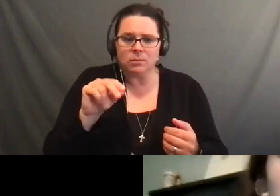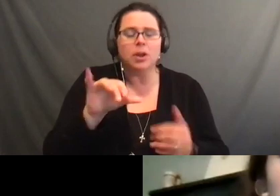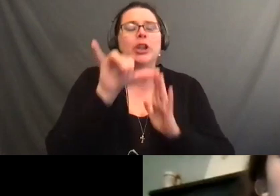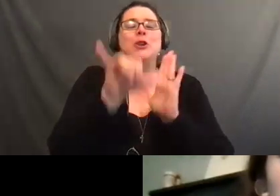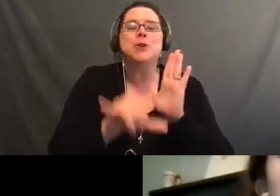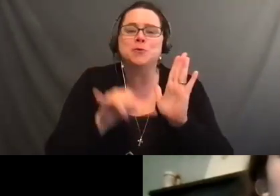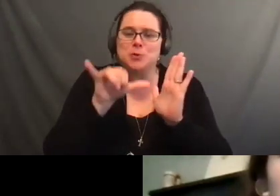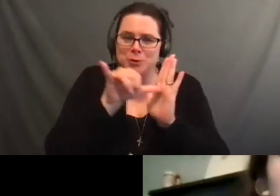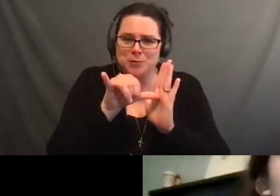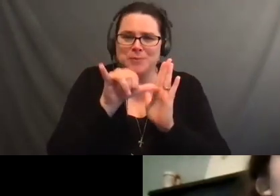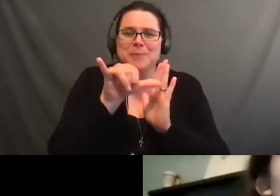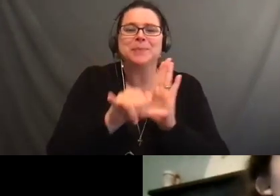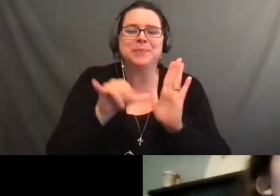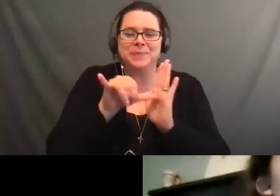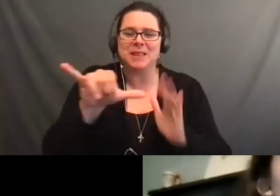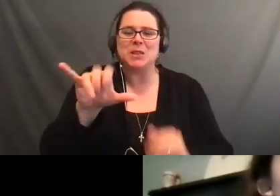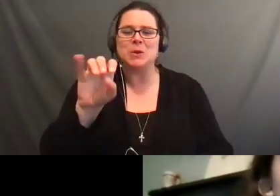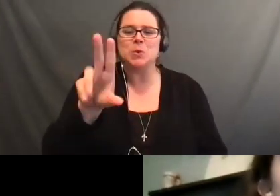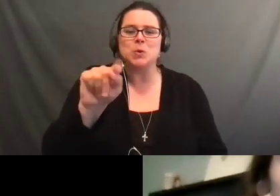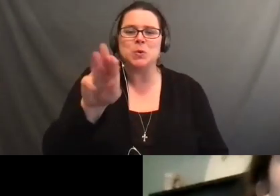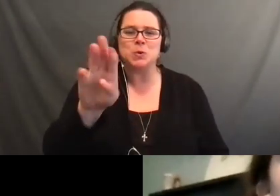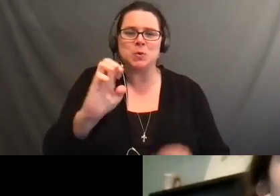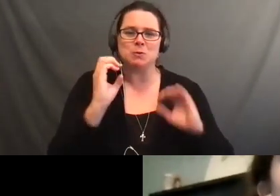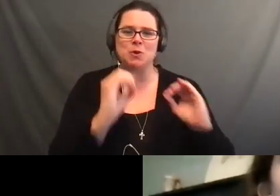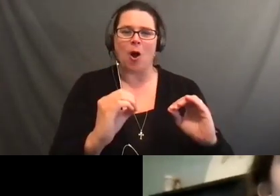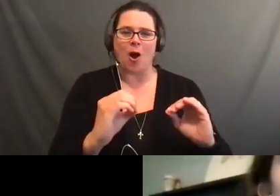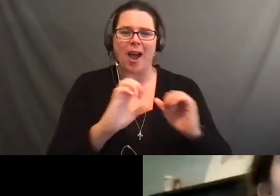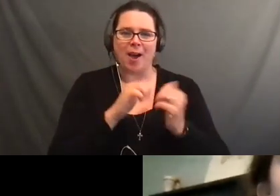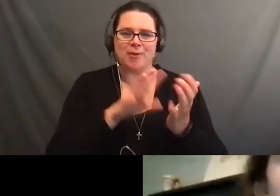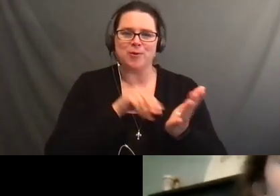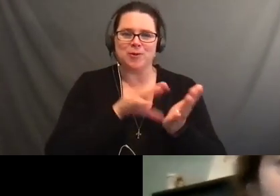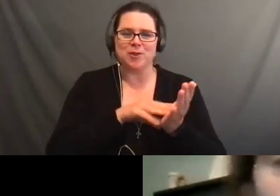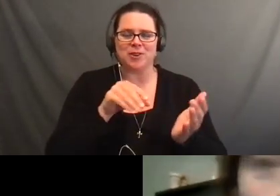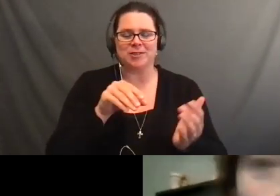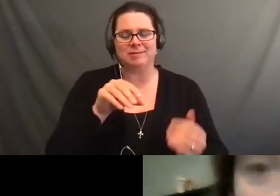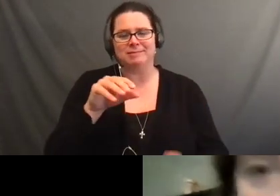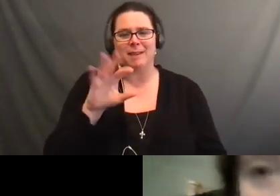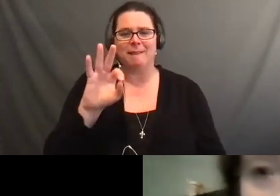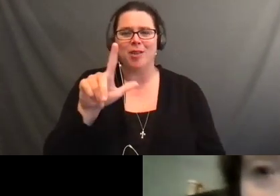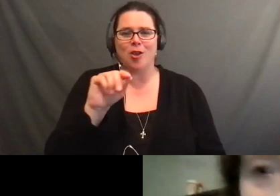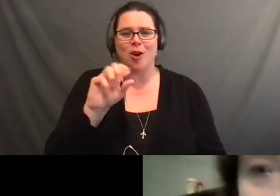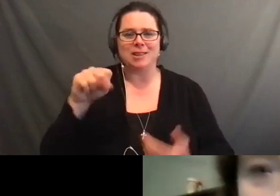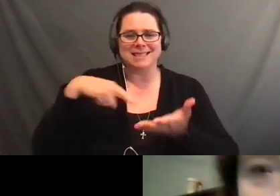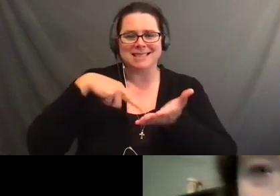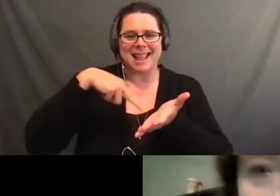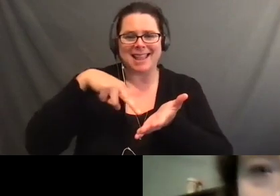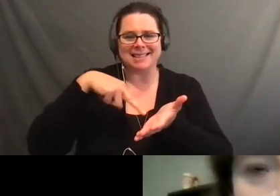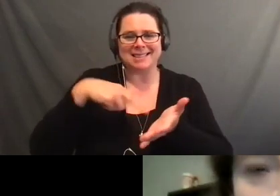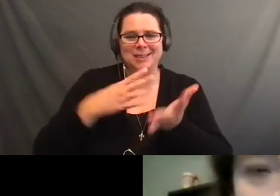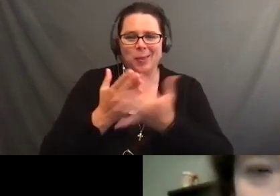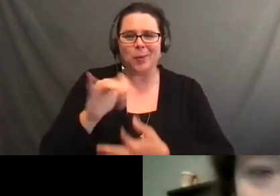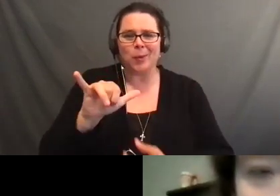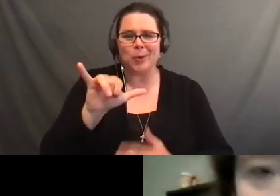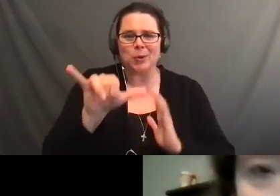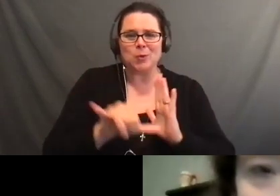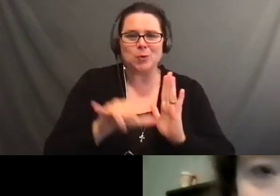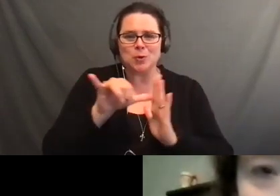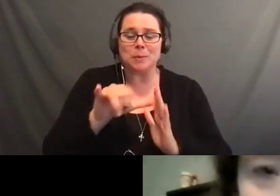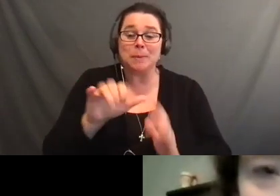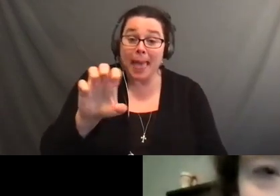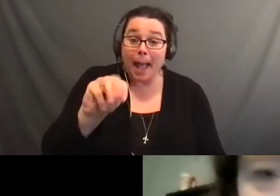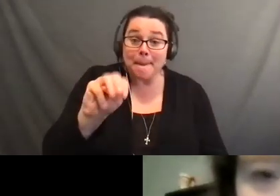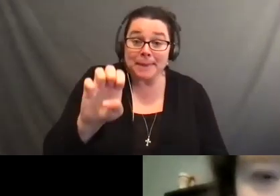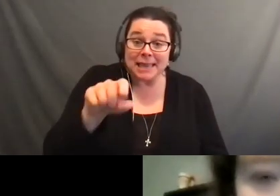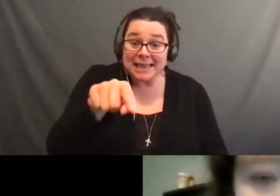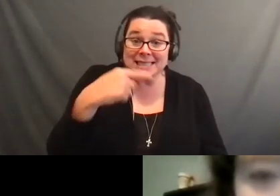know where to put the ball? >> Austin: I can look up and then look down.